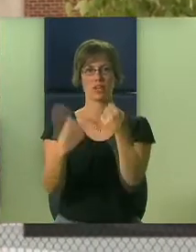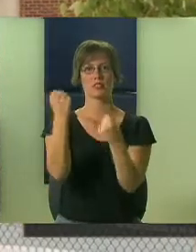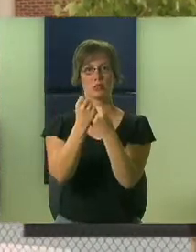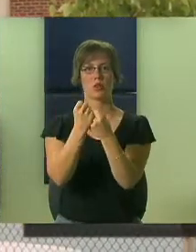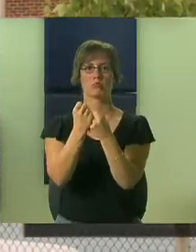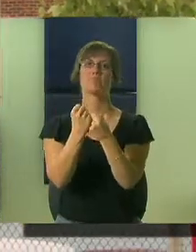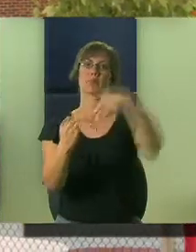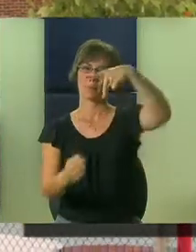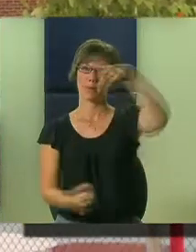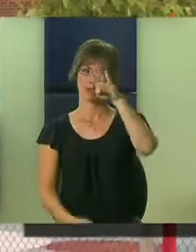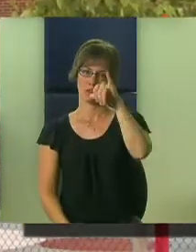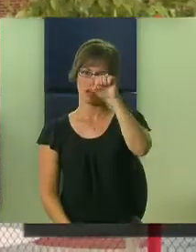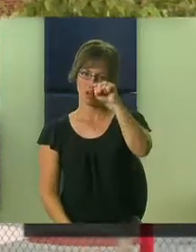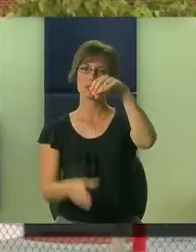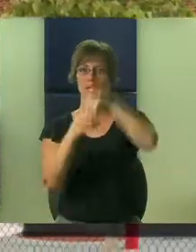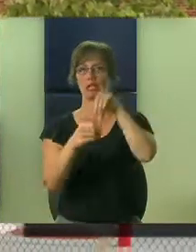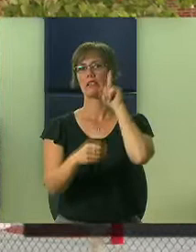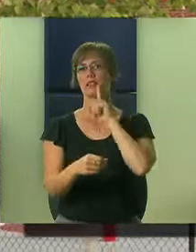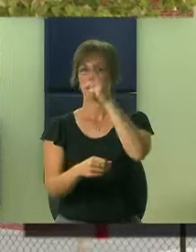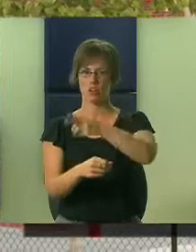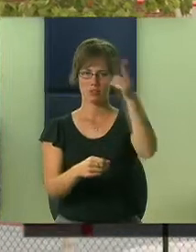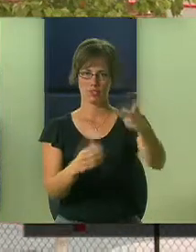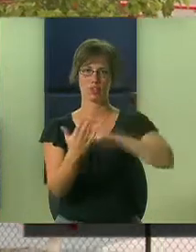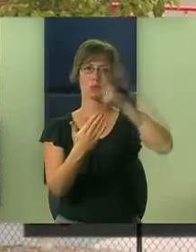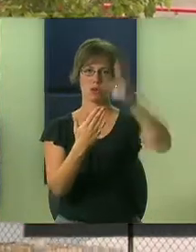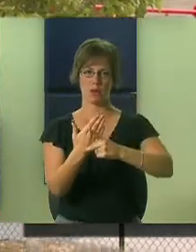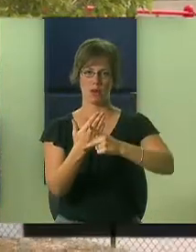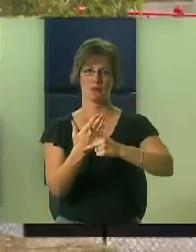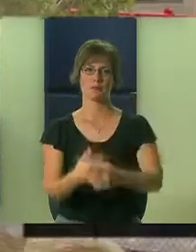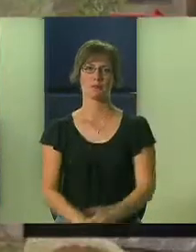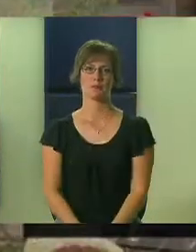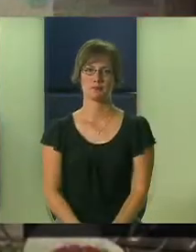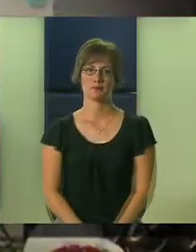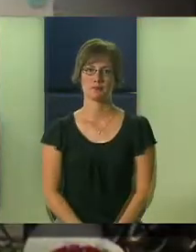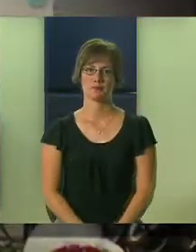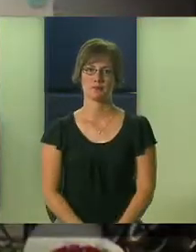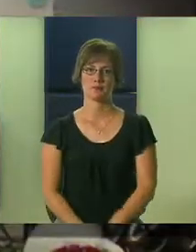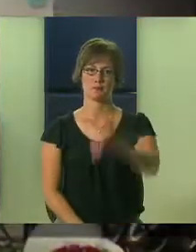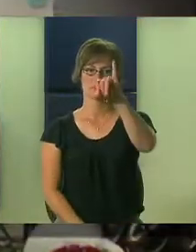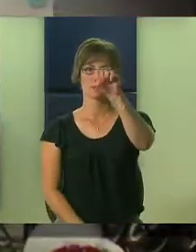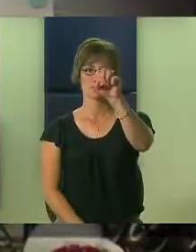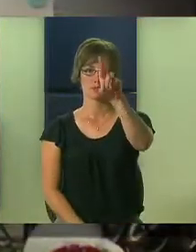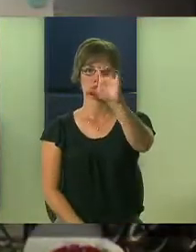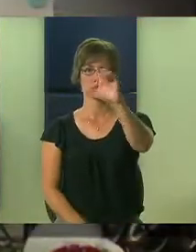Behavior Interventions and Supports, or PBIS, in a Deaf and hard of hearing program. Terri Nilson-Bugella: ISRC came to me and said, "Would you like to do this behavior